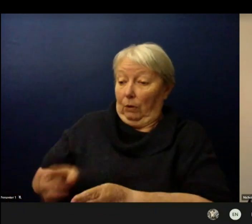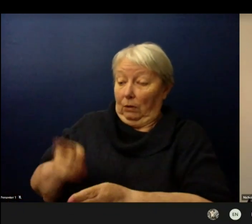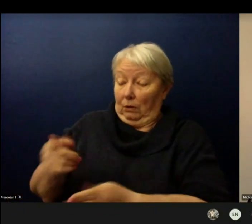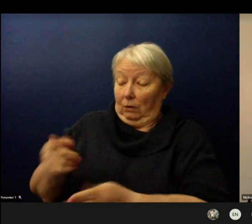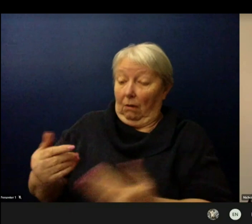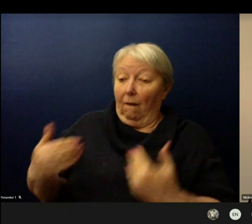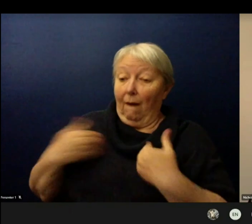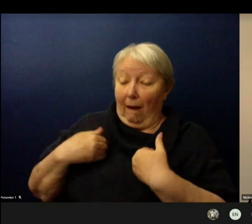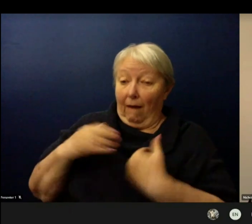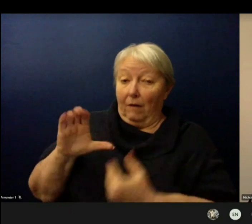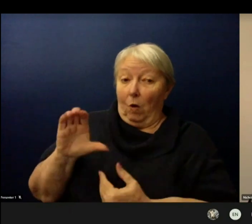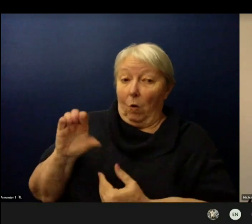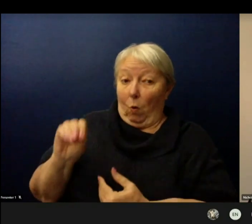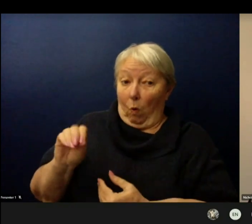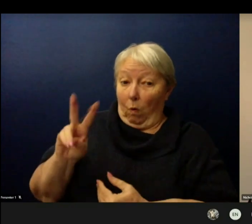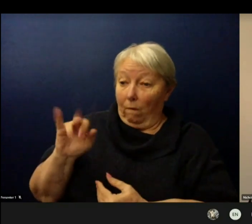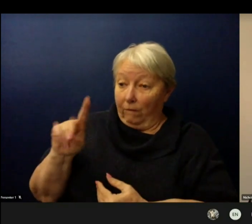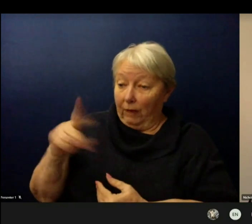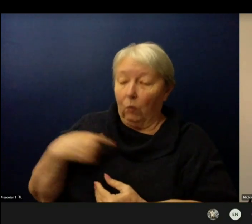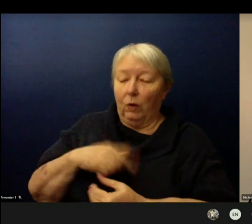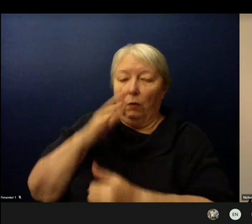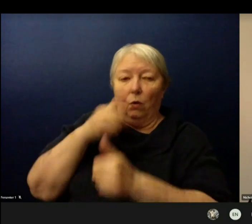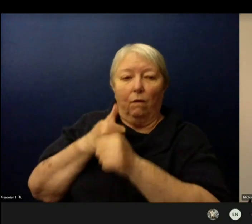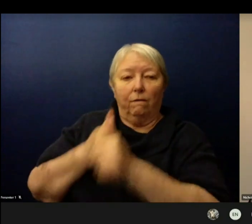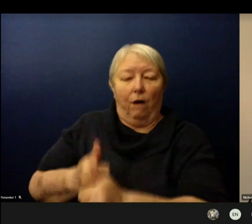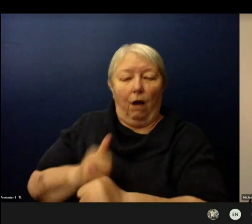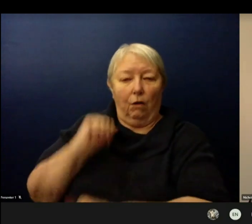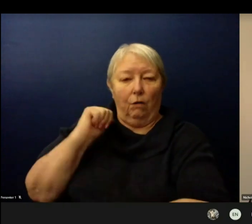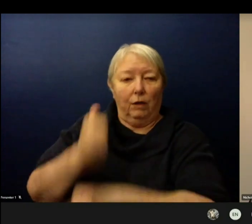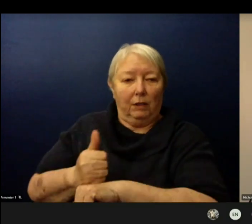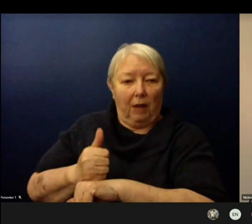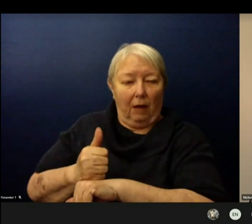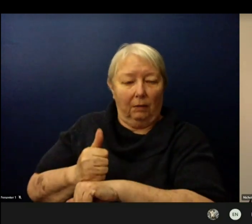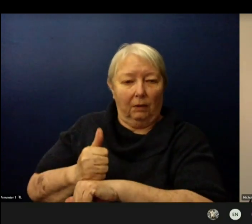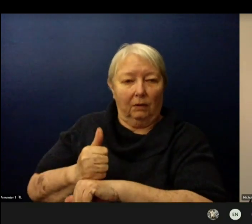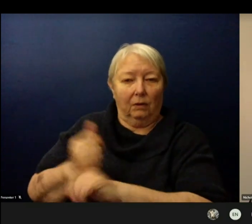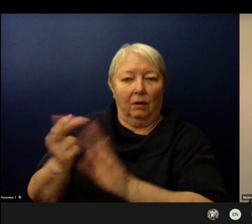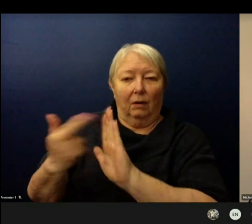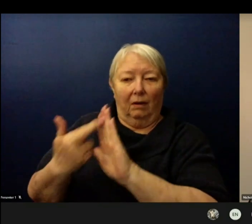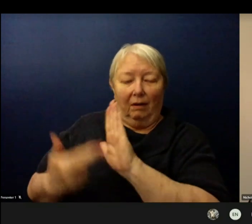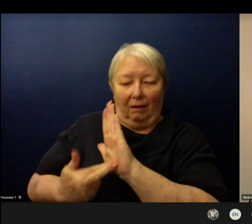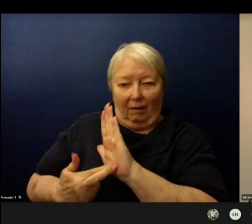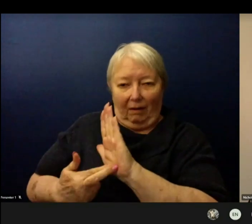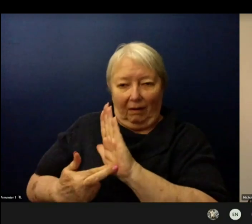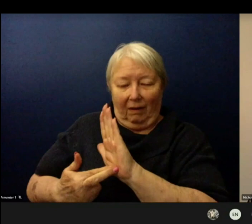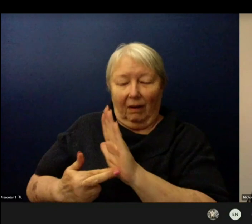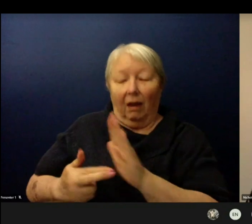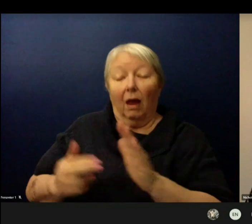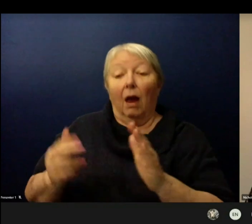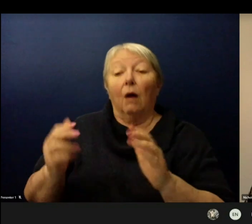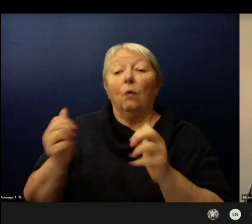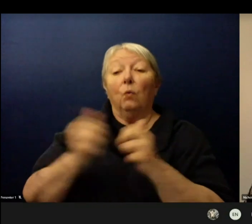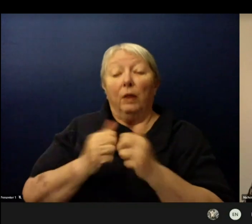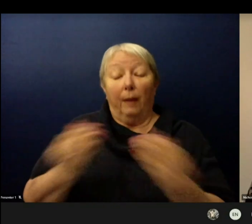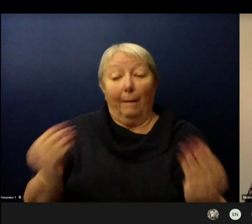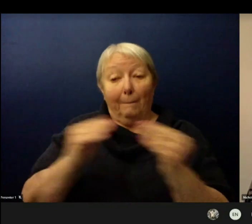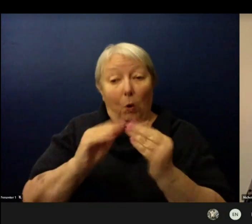The secondary model with more students will require more interviews. But the central COVID team will continue to work